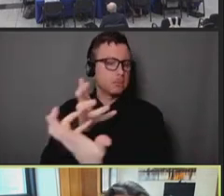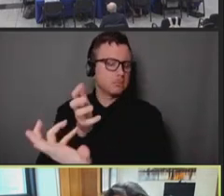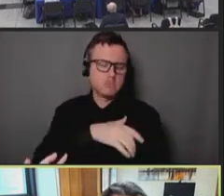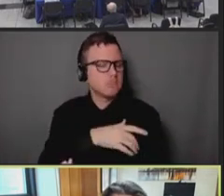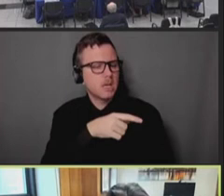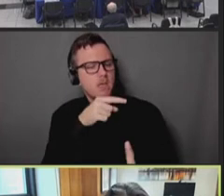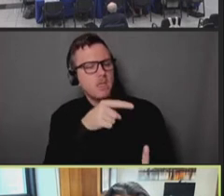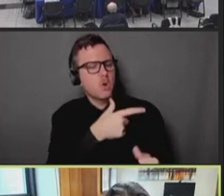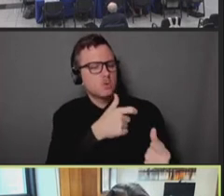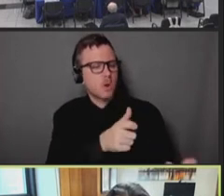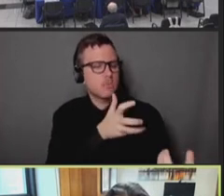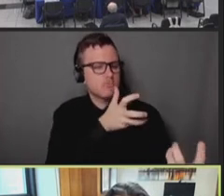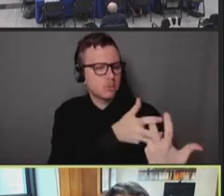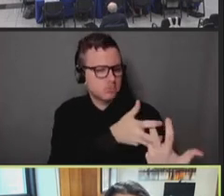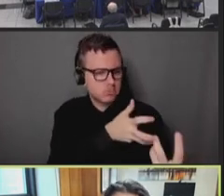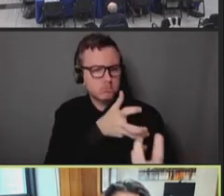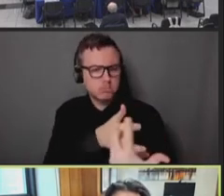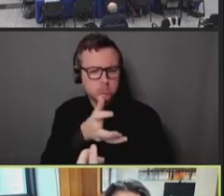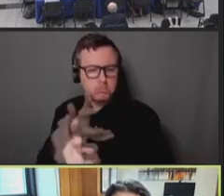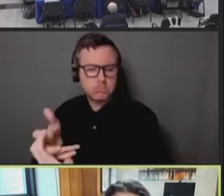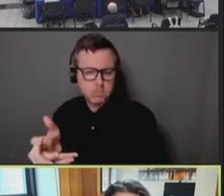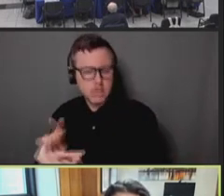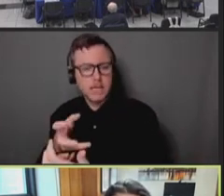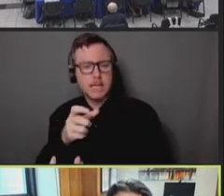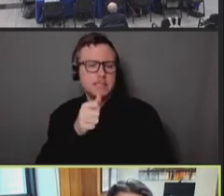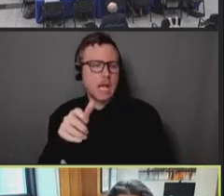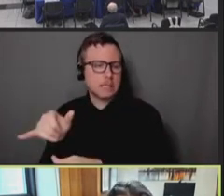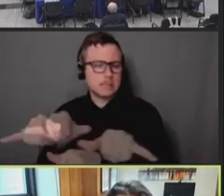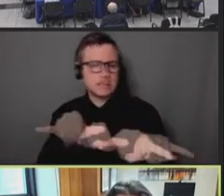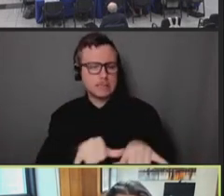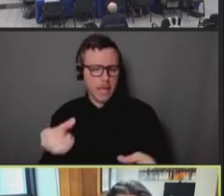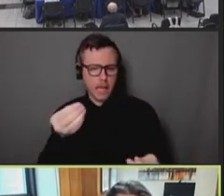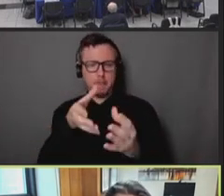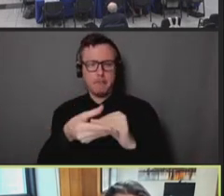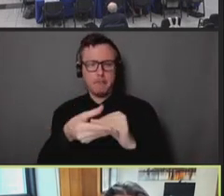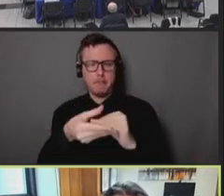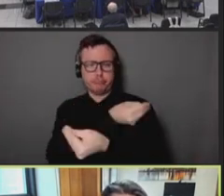we're not leaving people behind. Even if we're putting out the best messaging in a